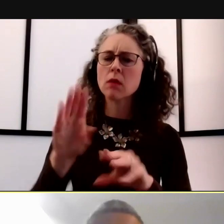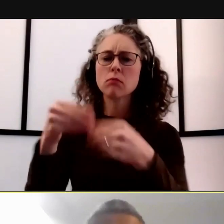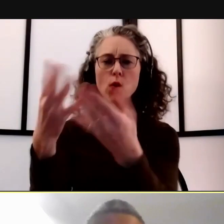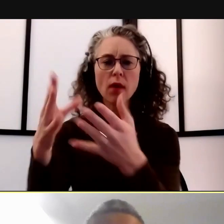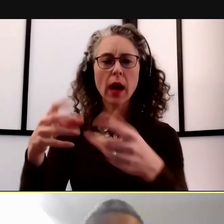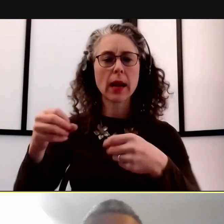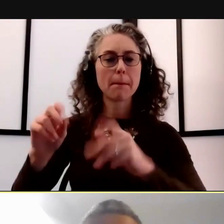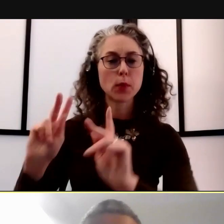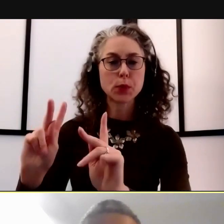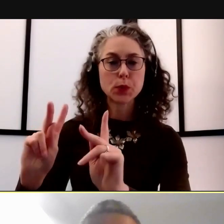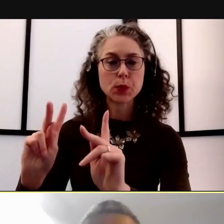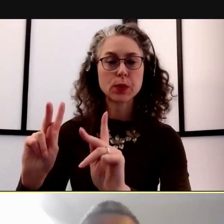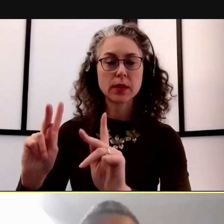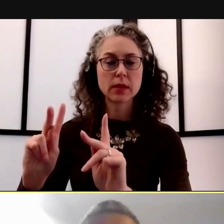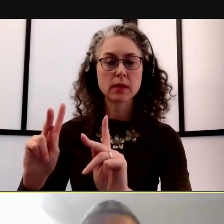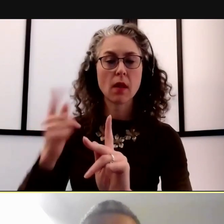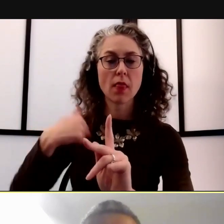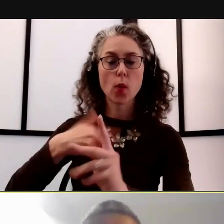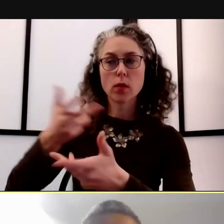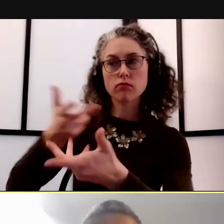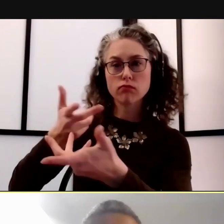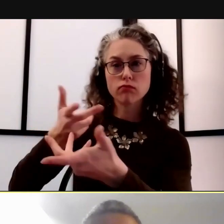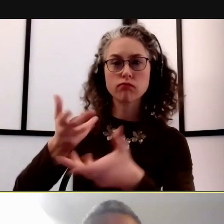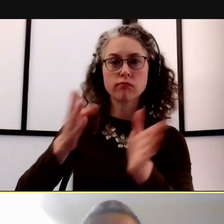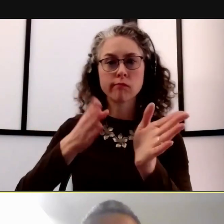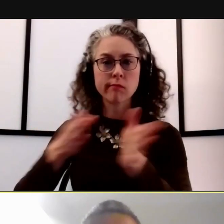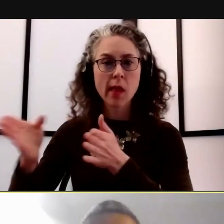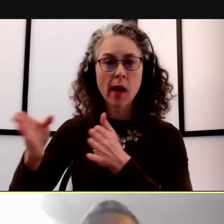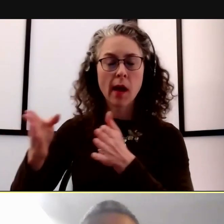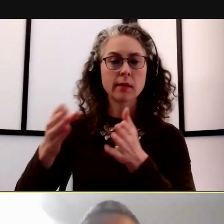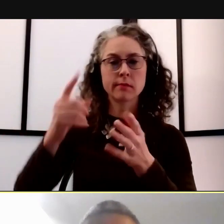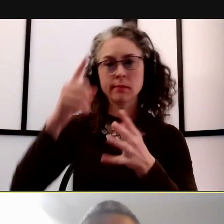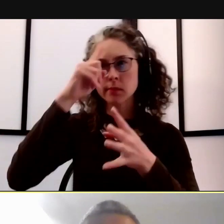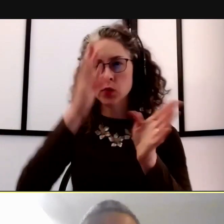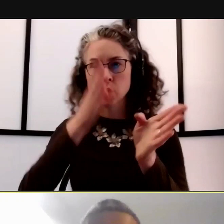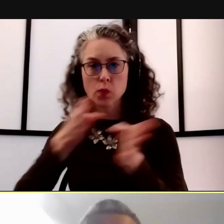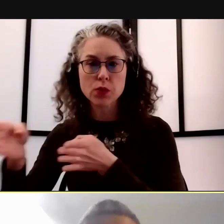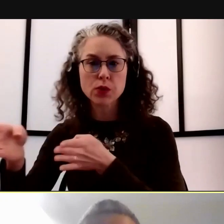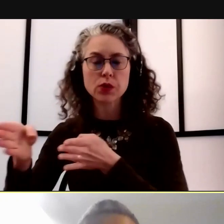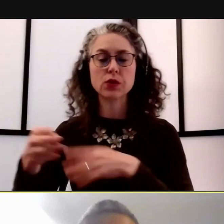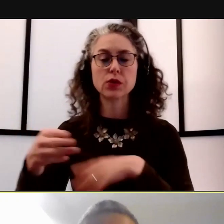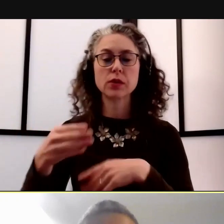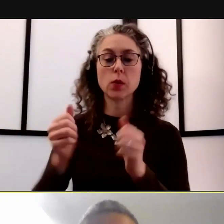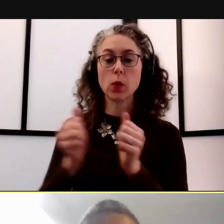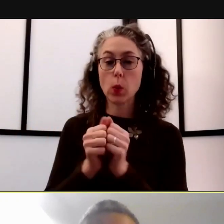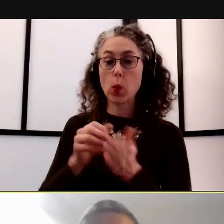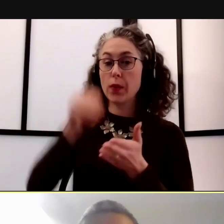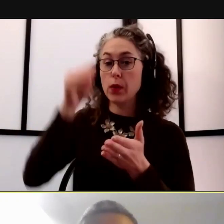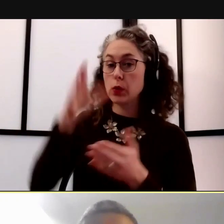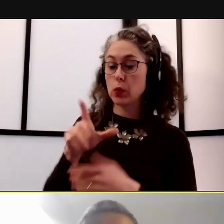as part of our engagement strategies within student life so that they understand and what they can do